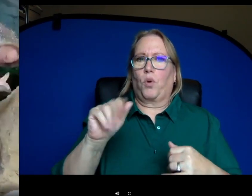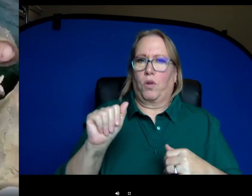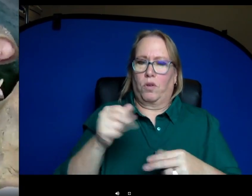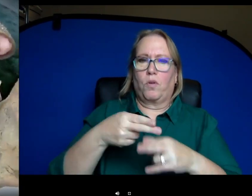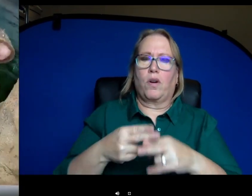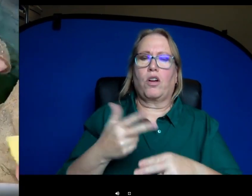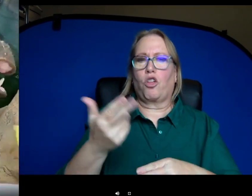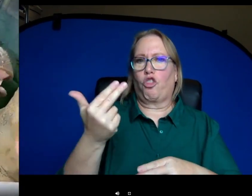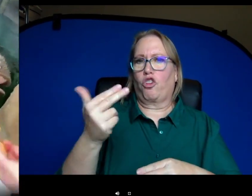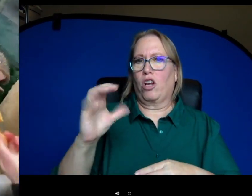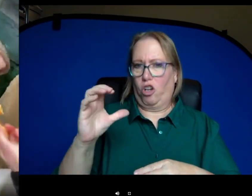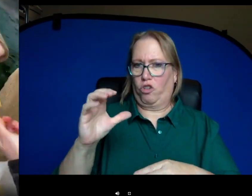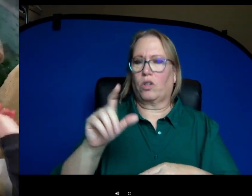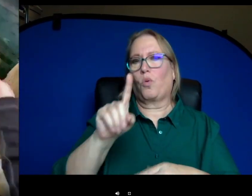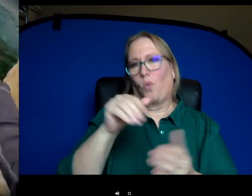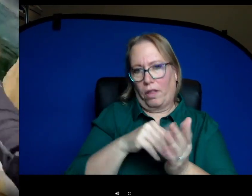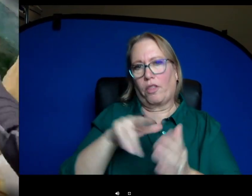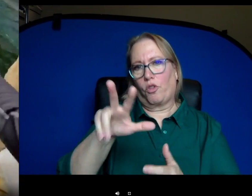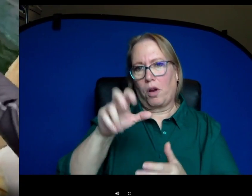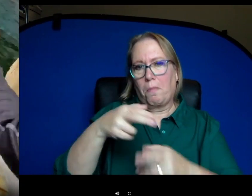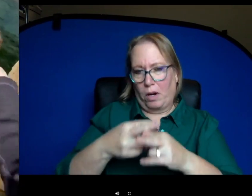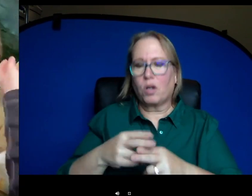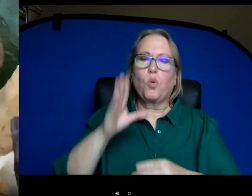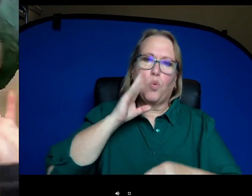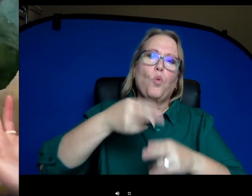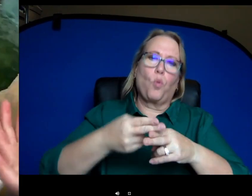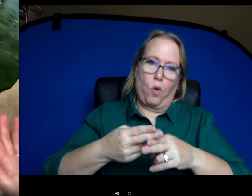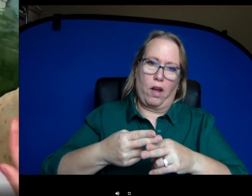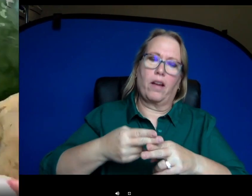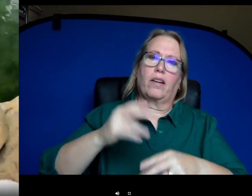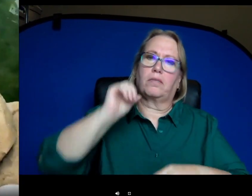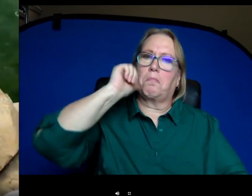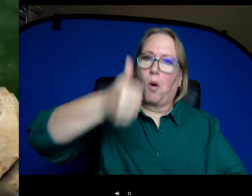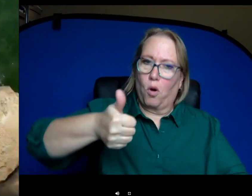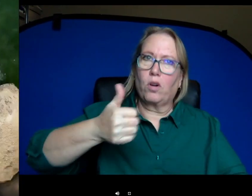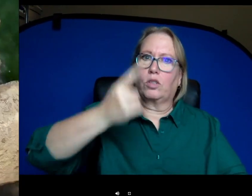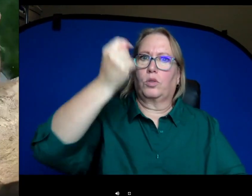1,300 pounds. We will weigh her tomorrow. We weigh them every Tuesday for a more